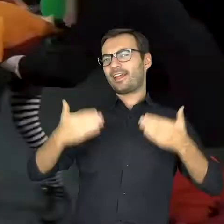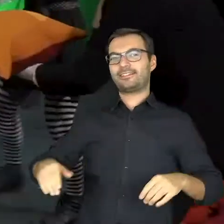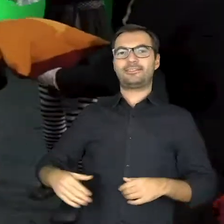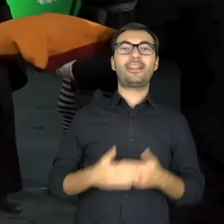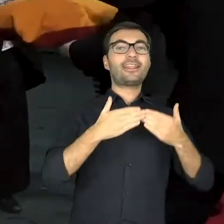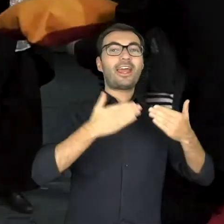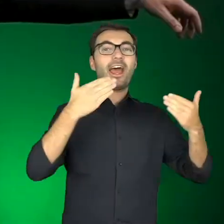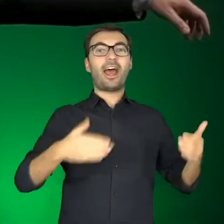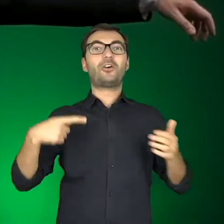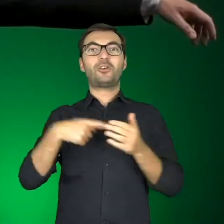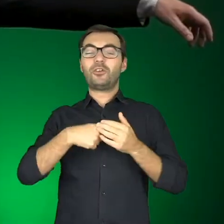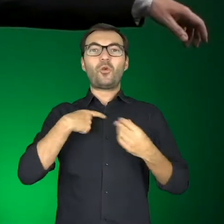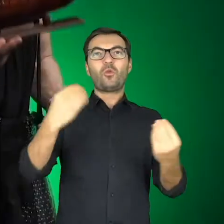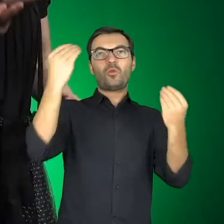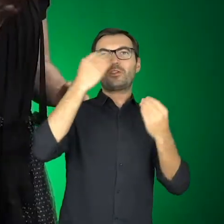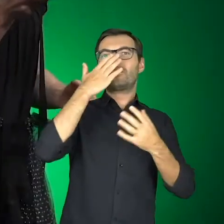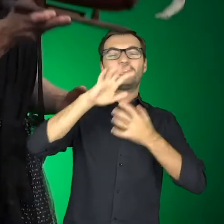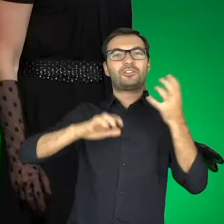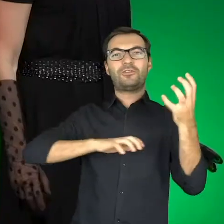The theater is my window to the world